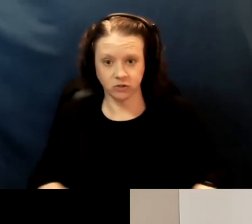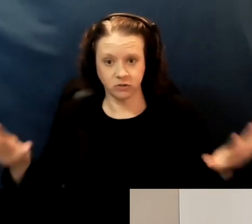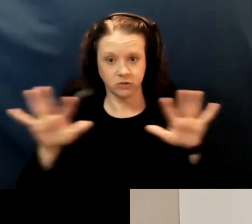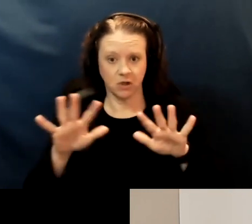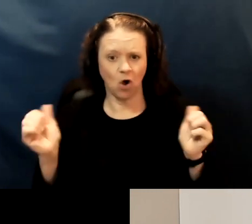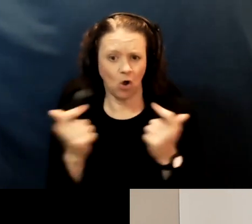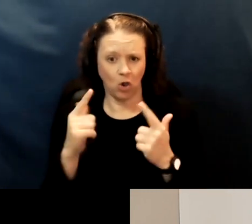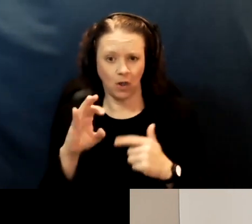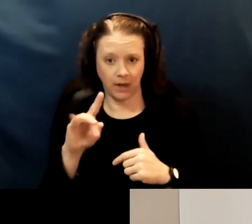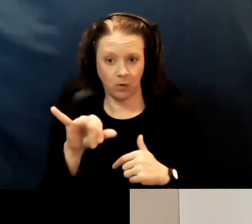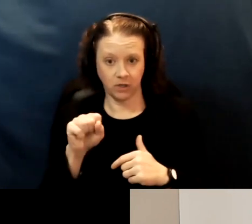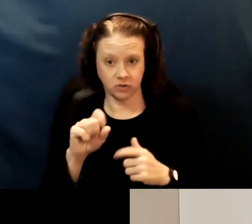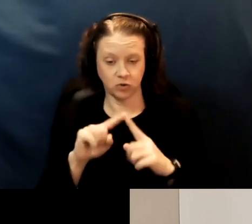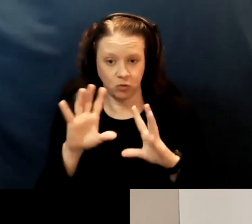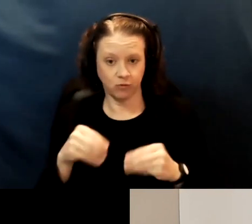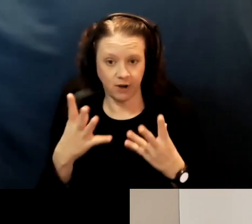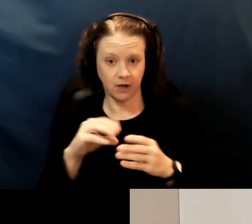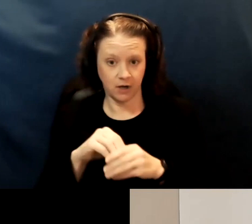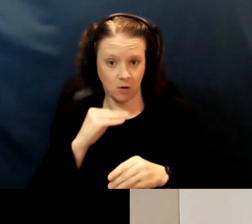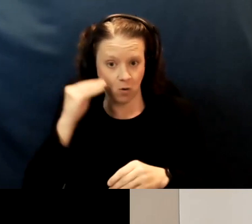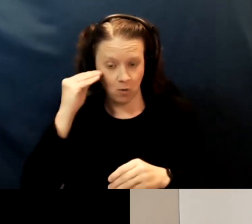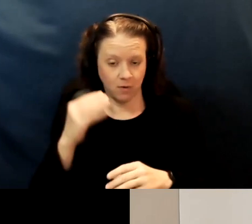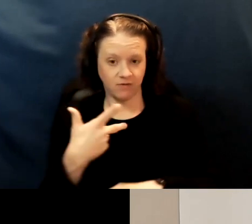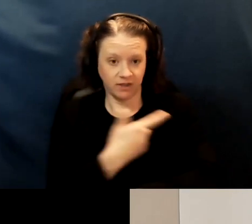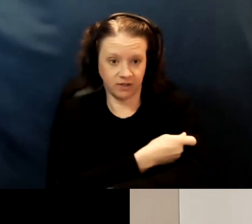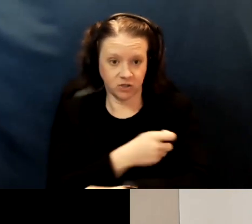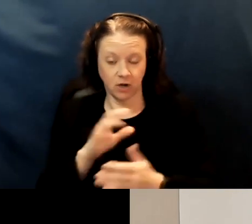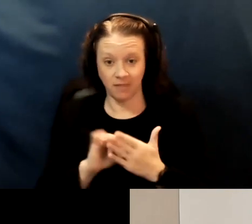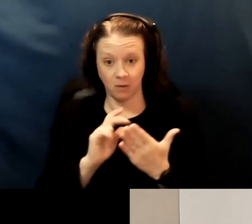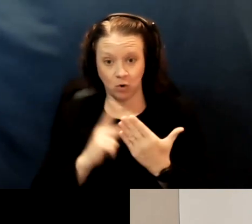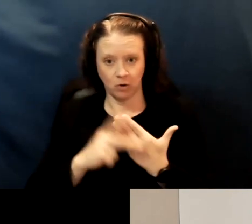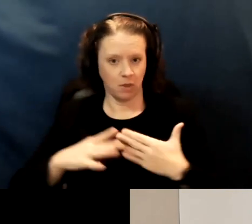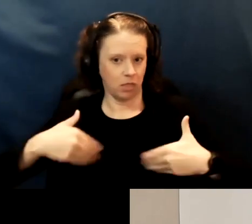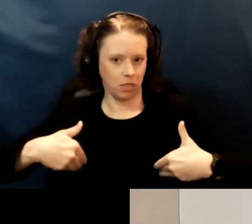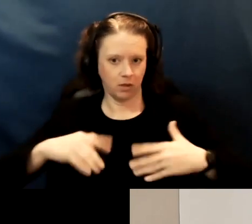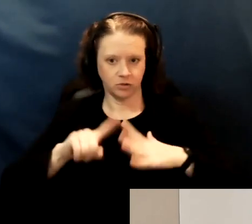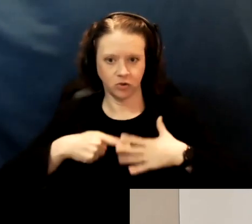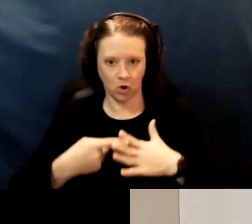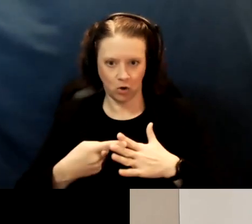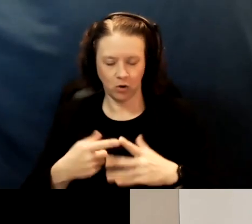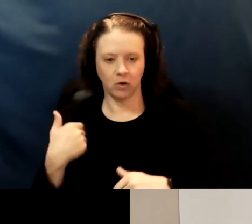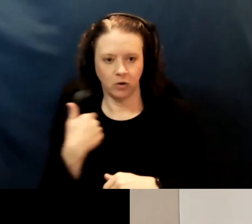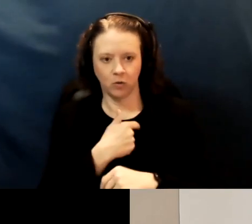to provide in-home vaccinations. That program hasn't launched yet. So, we are waiting for that.